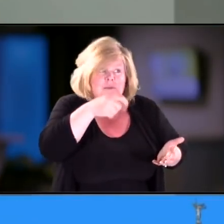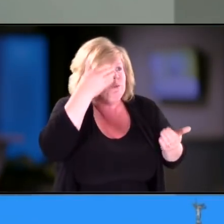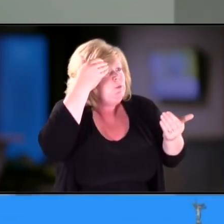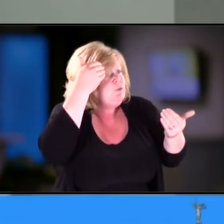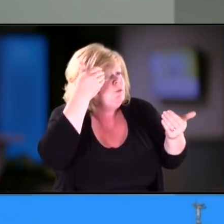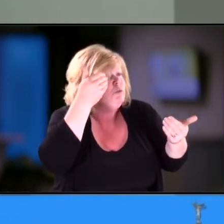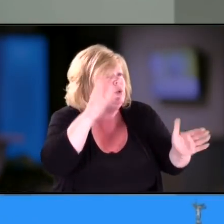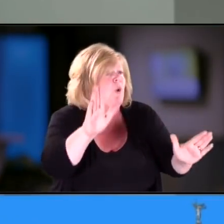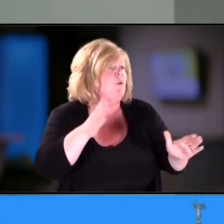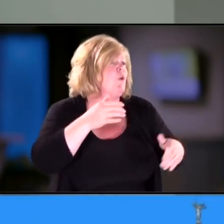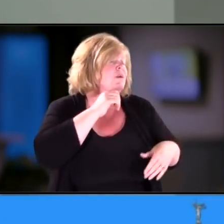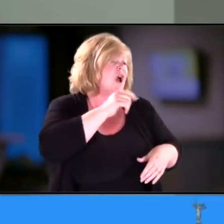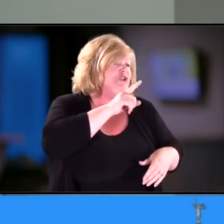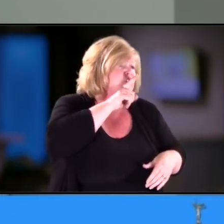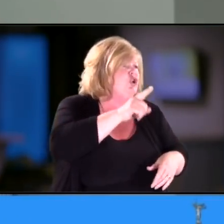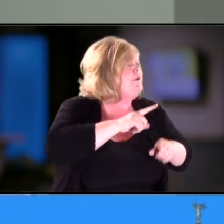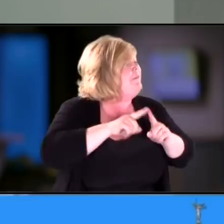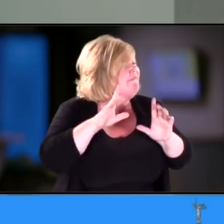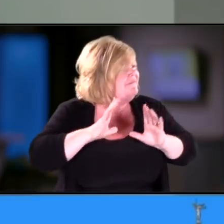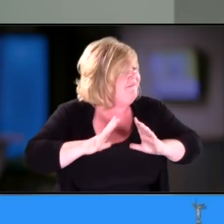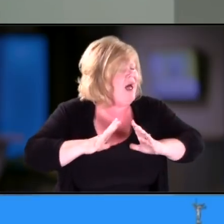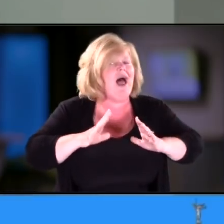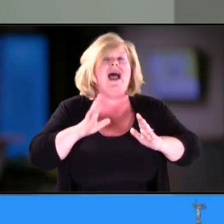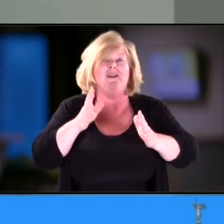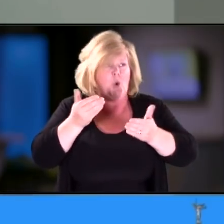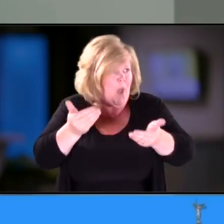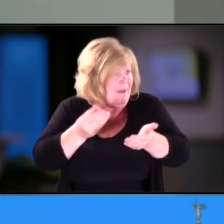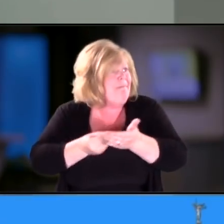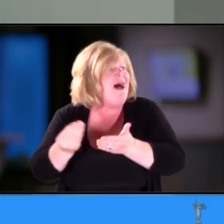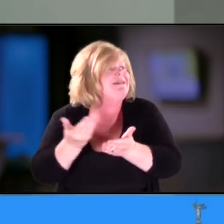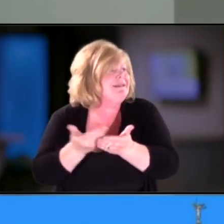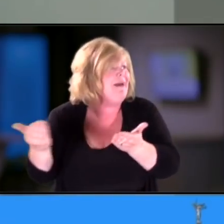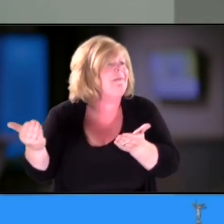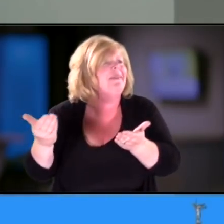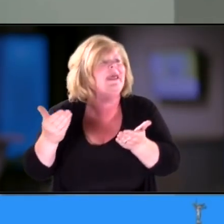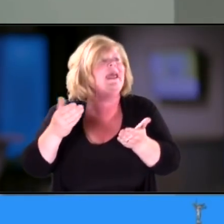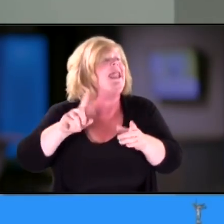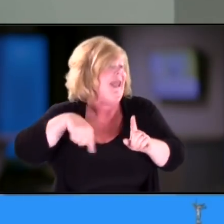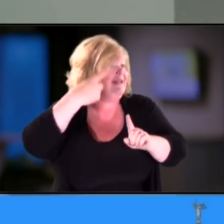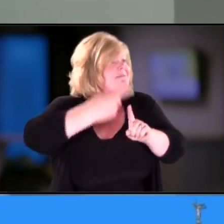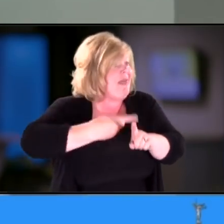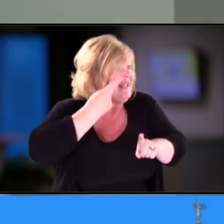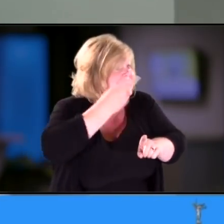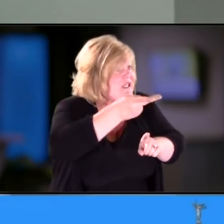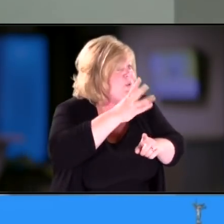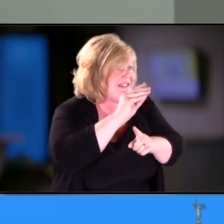but that's okay you can get her something and we can work on it next month for 60 minutes.'